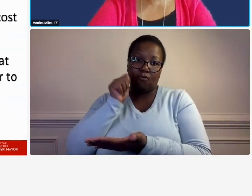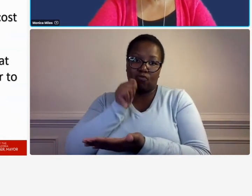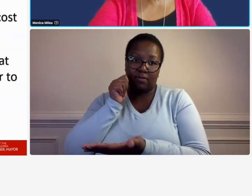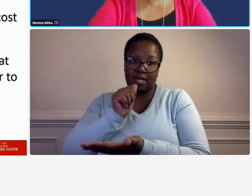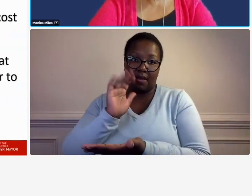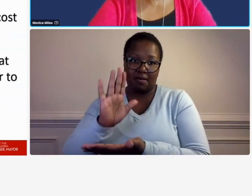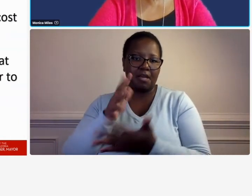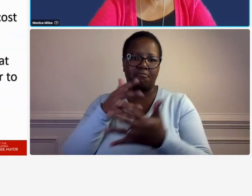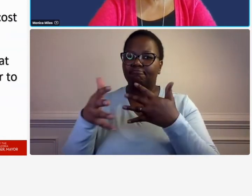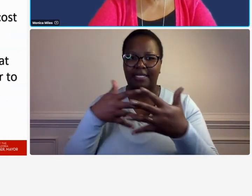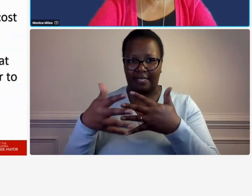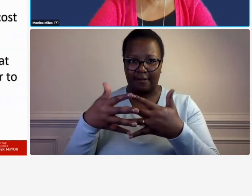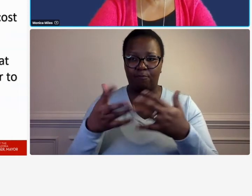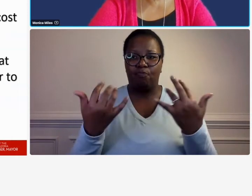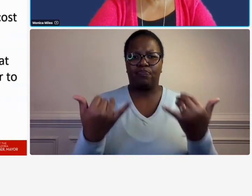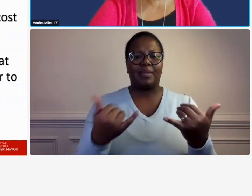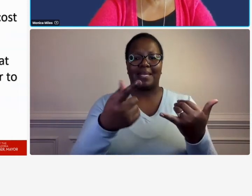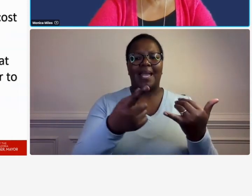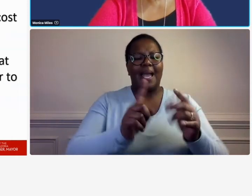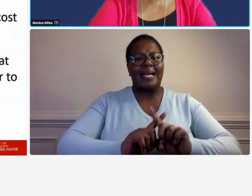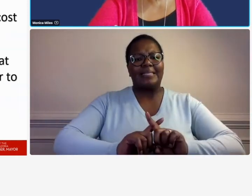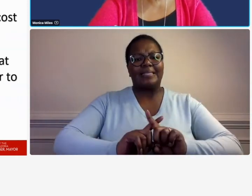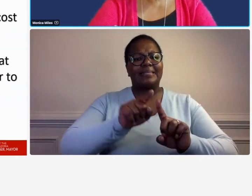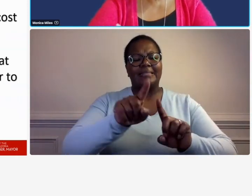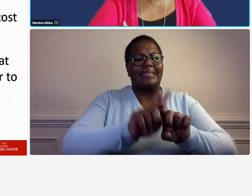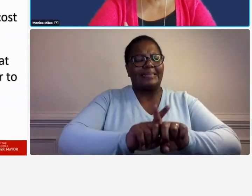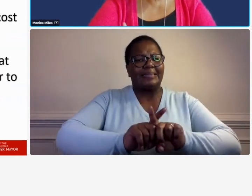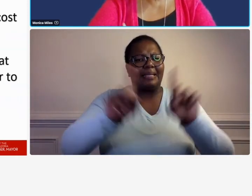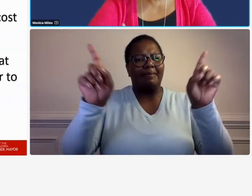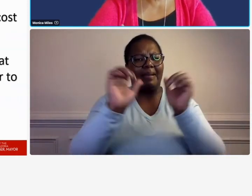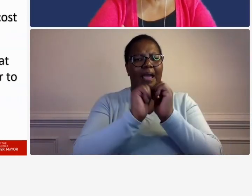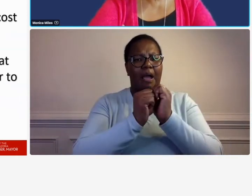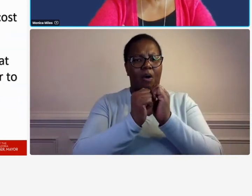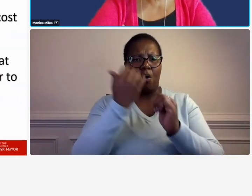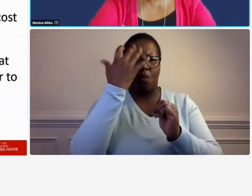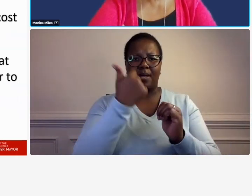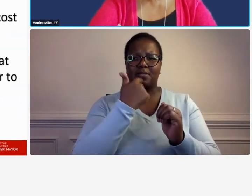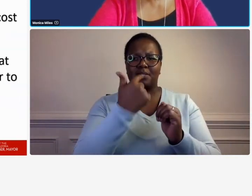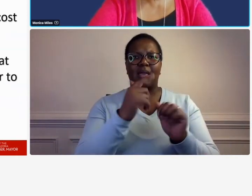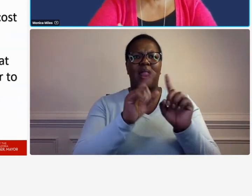different than you know a a a typical time sheet or one that you know is more simplistic